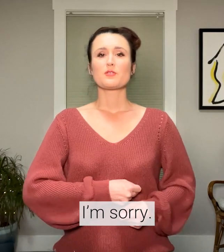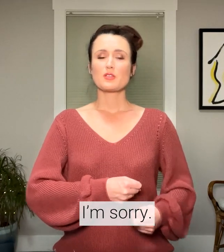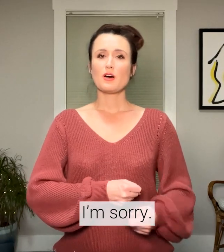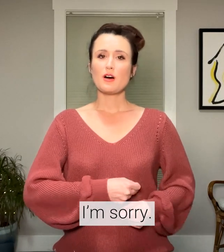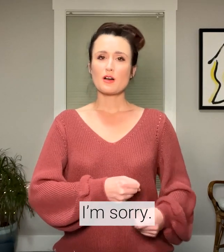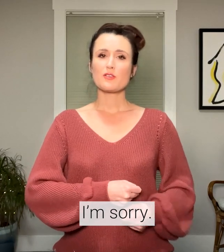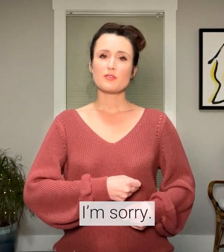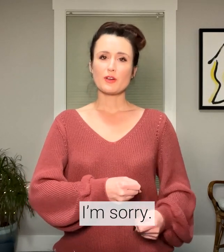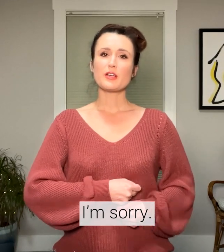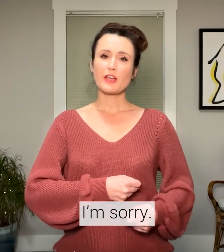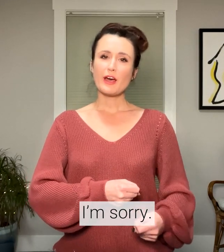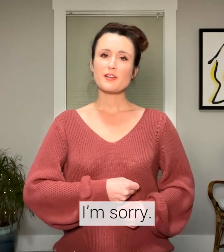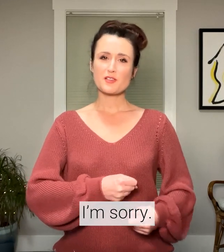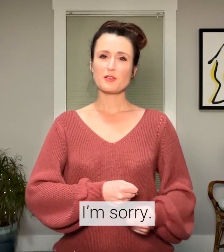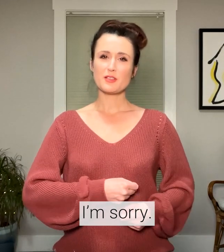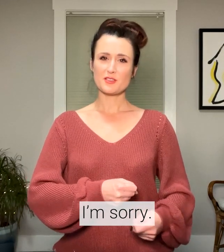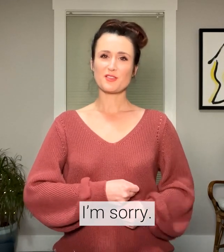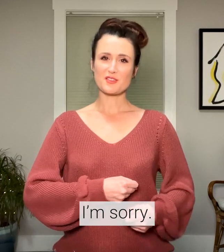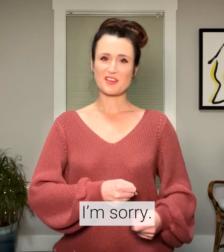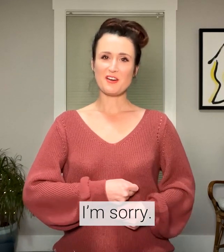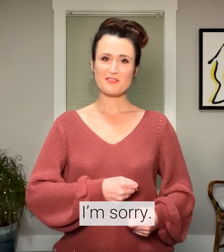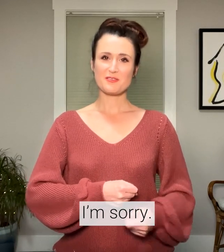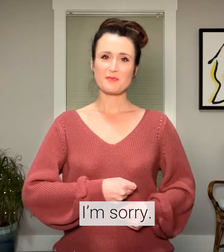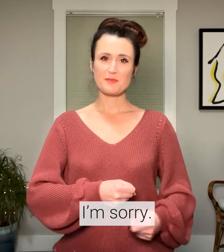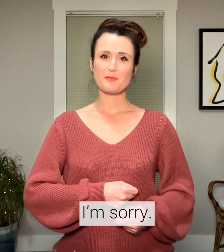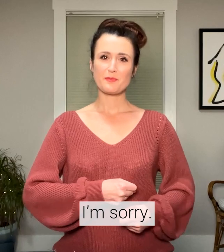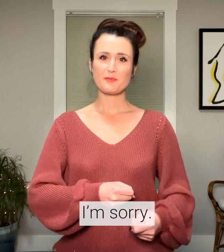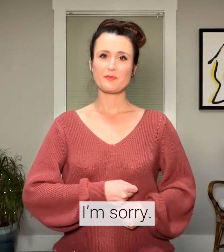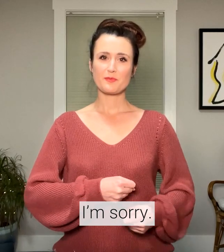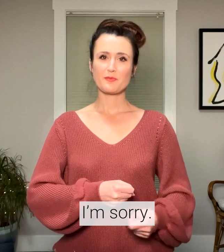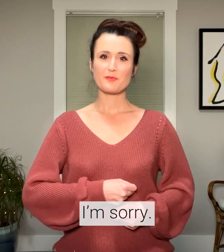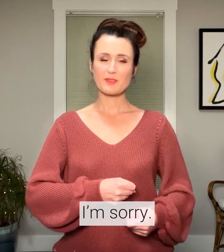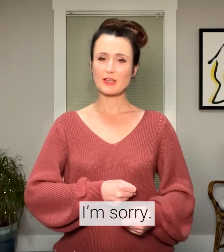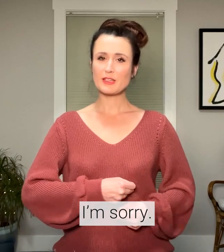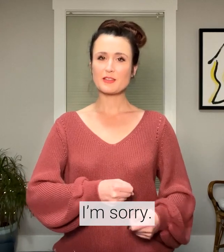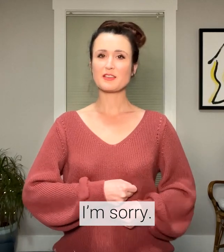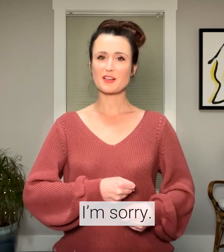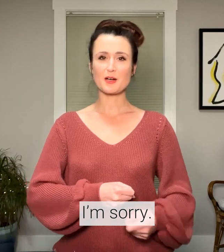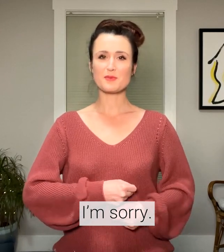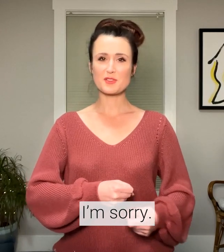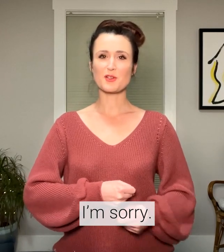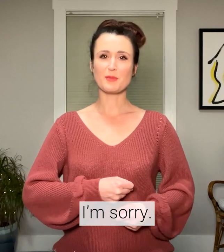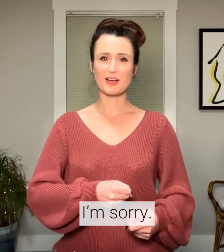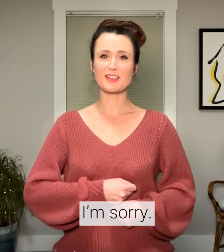Talk very casually to yourself. Anything that comes to your mind